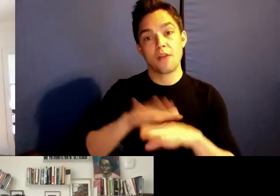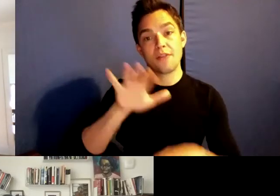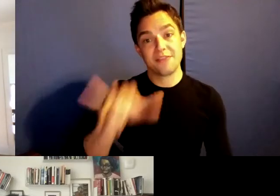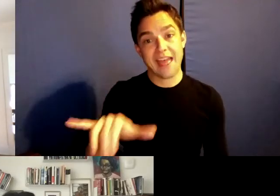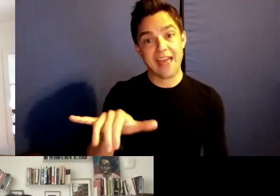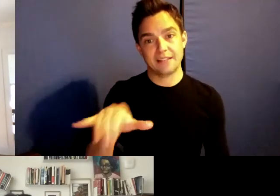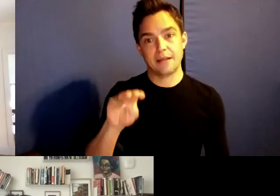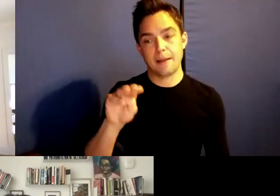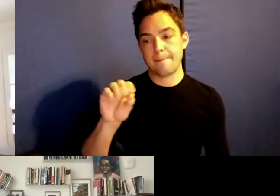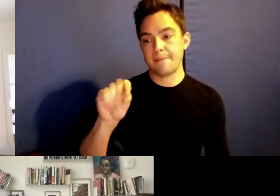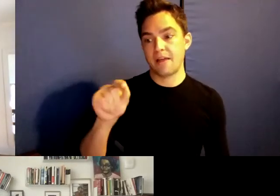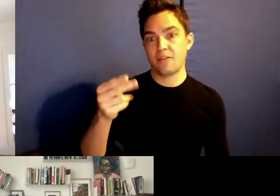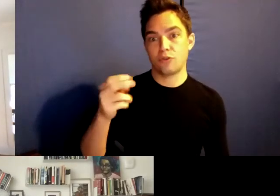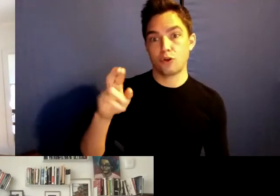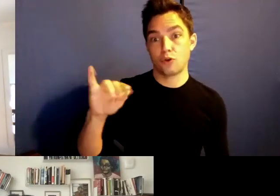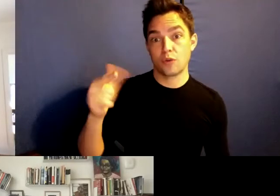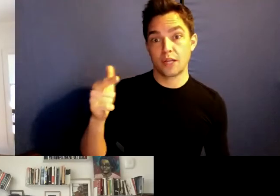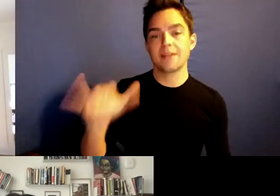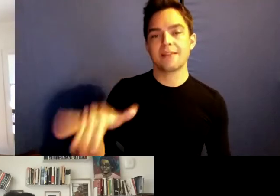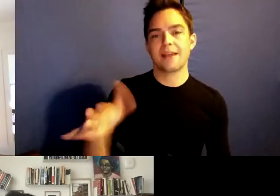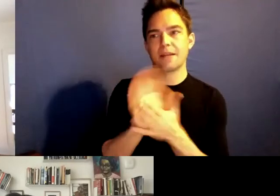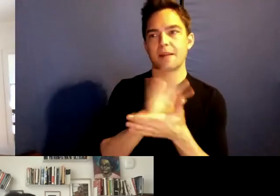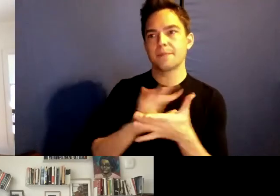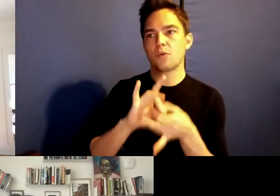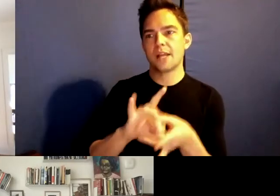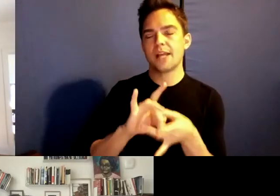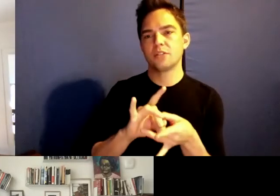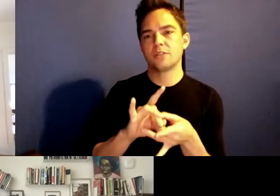mothering becomes a relationship. A relation already.